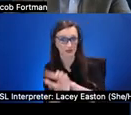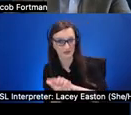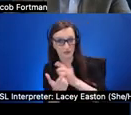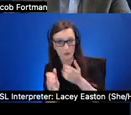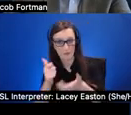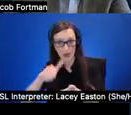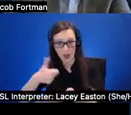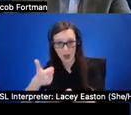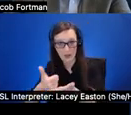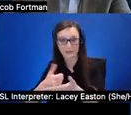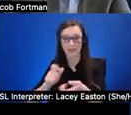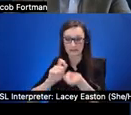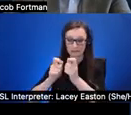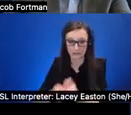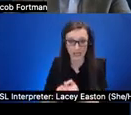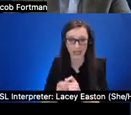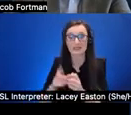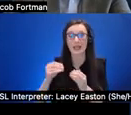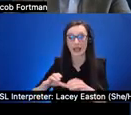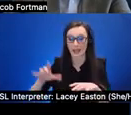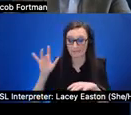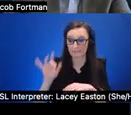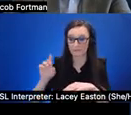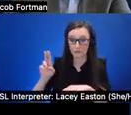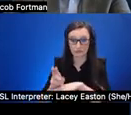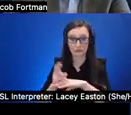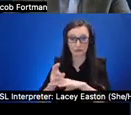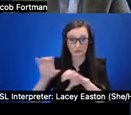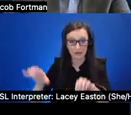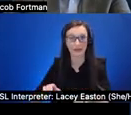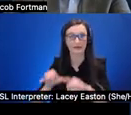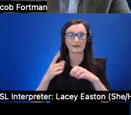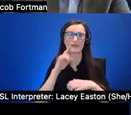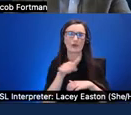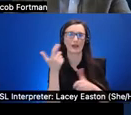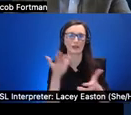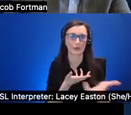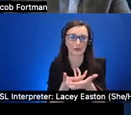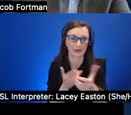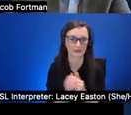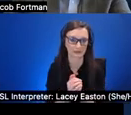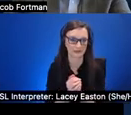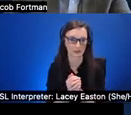activate these objects for other effects or interactions um next slide please yeah so